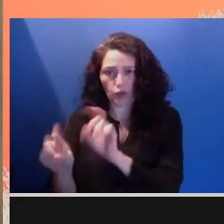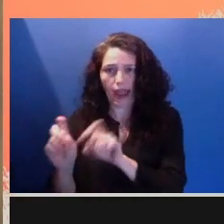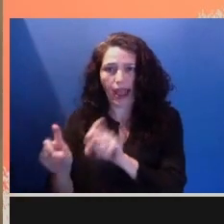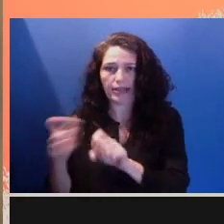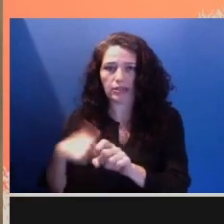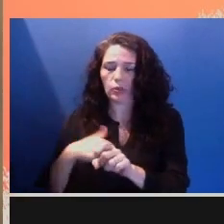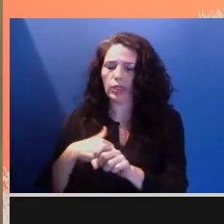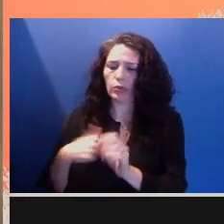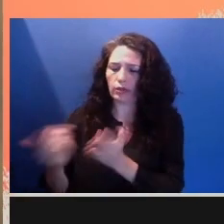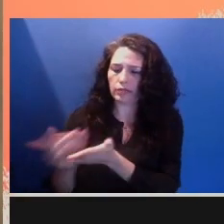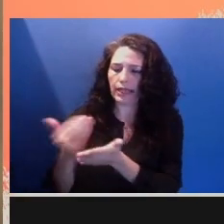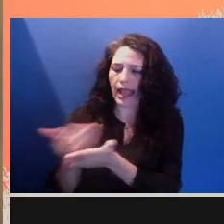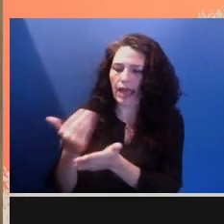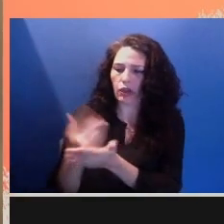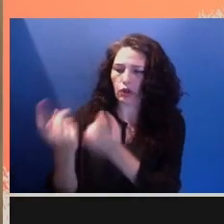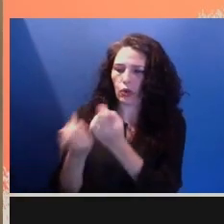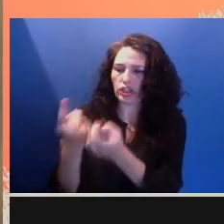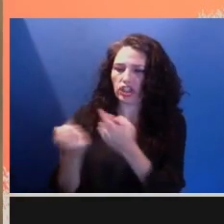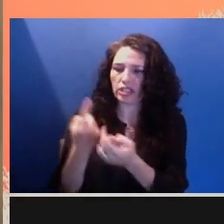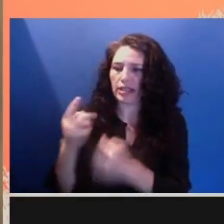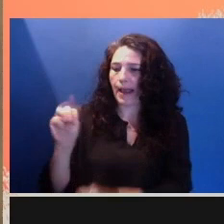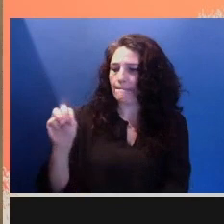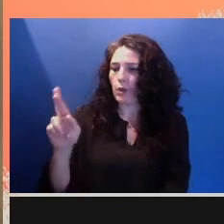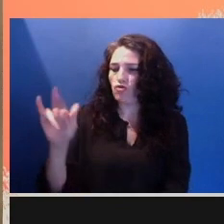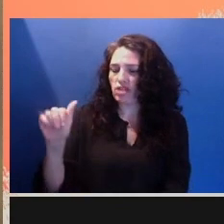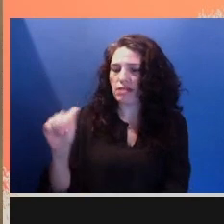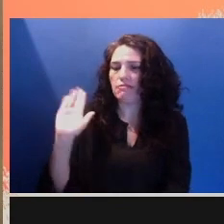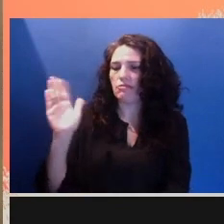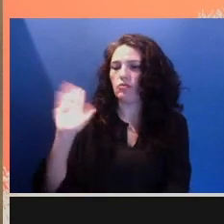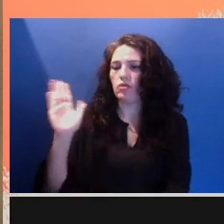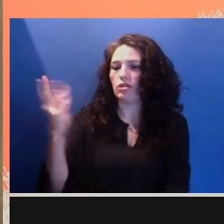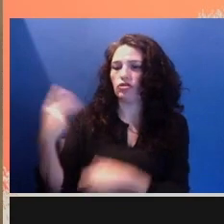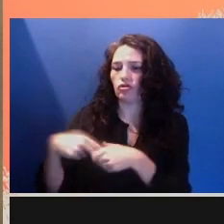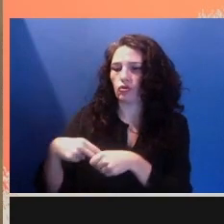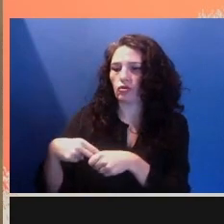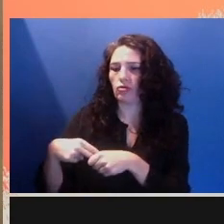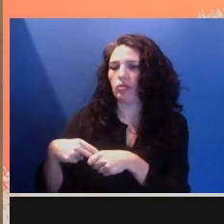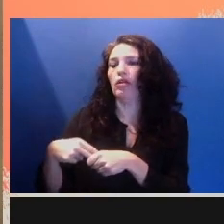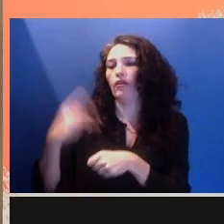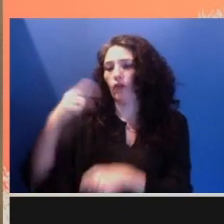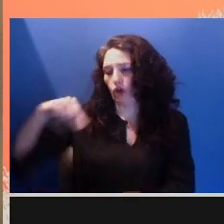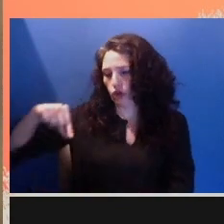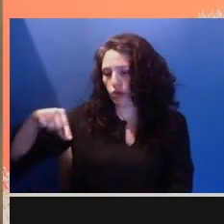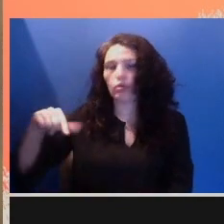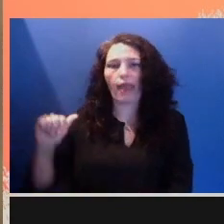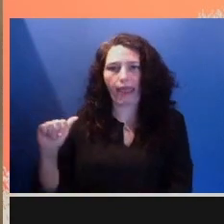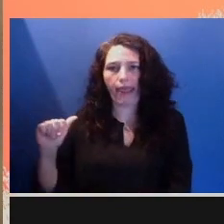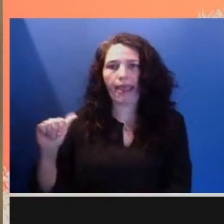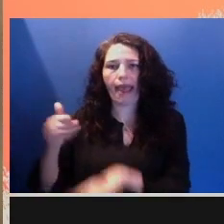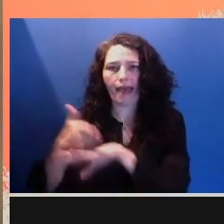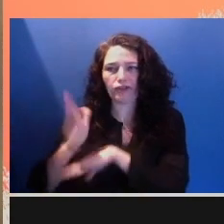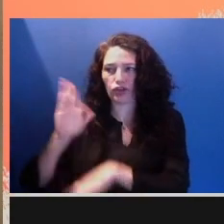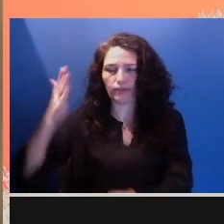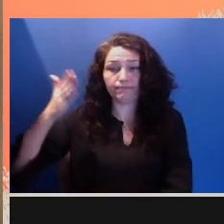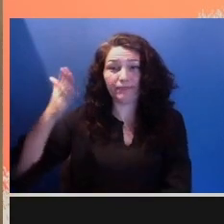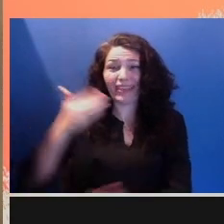and then Maria will join us for a Q&A following her talk. Thank you so much for being with us today.